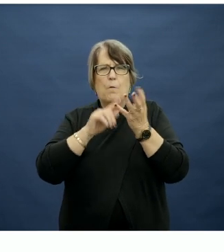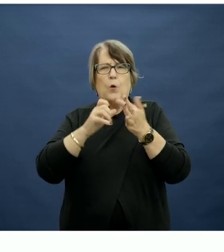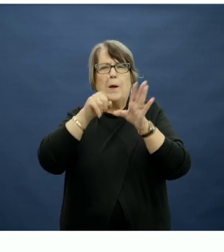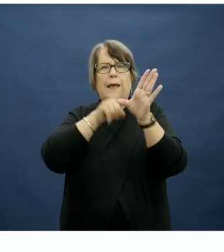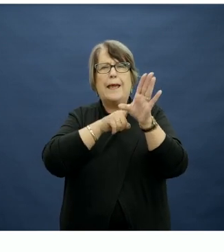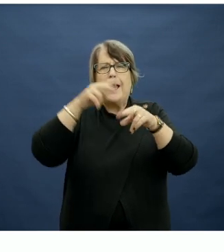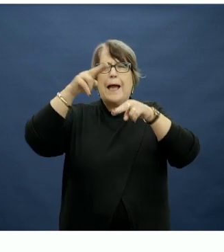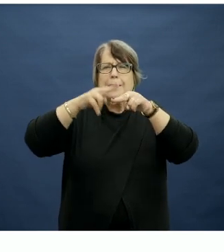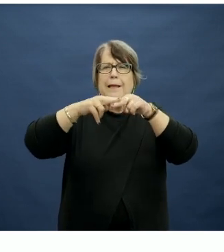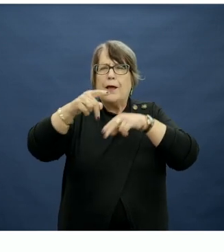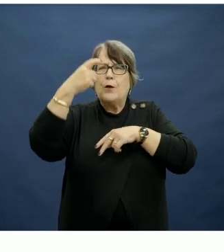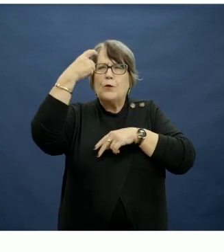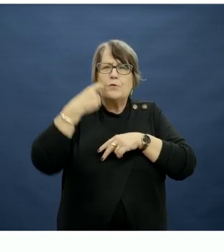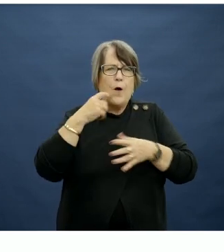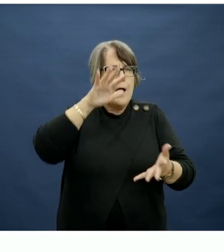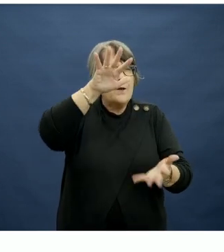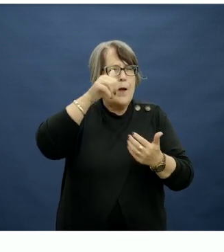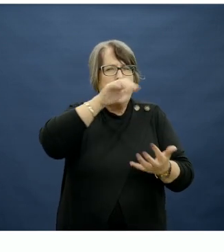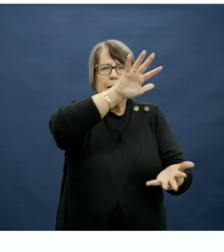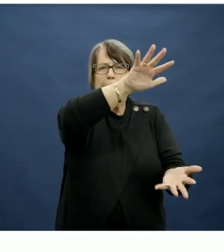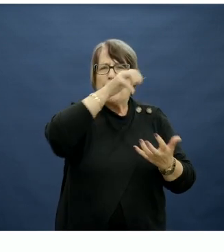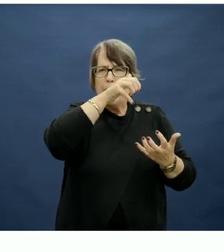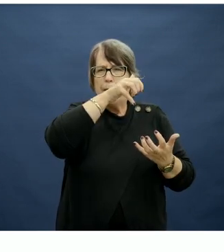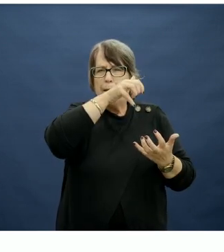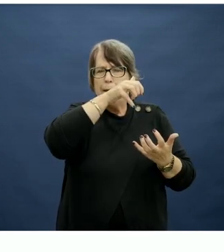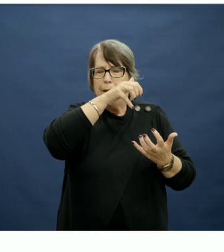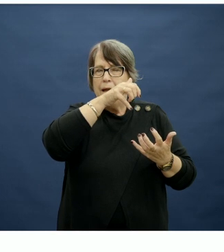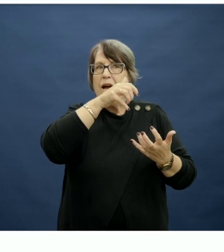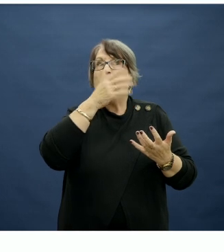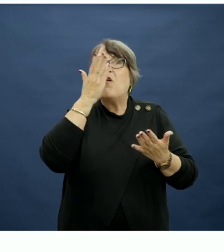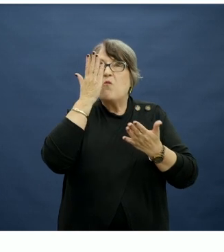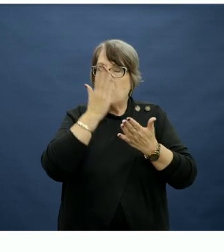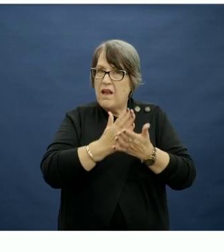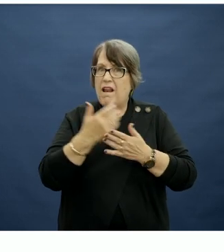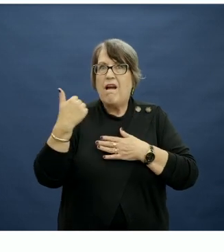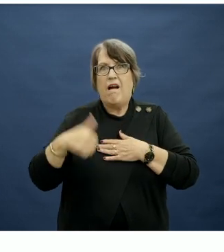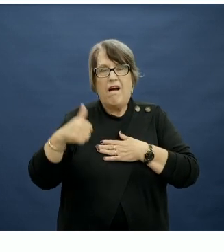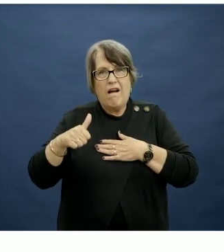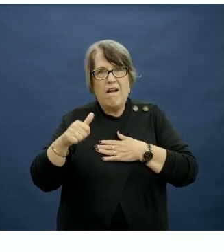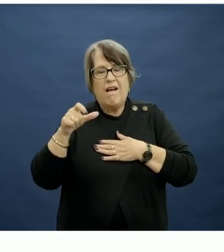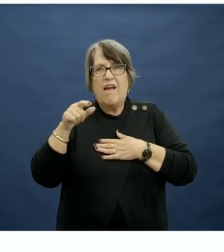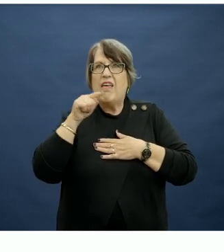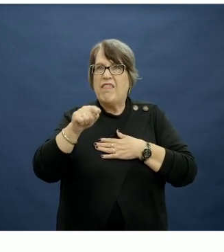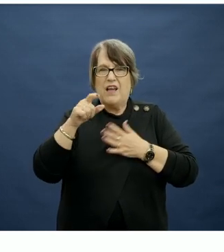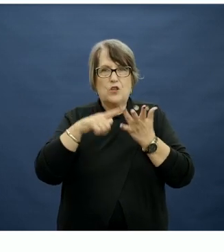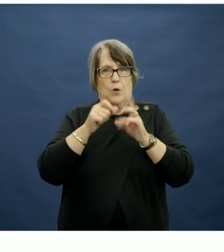dad's attempt to secure a takeaway resonates in terms of a common food coping strategy